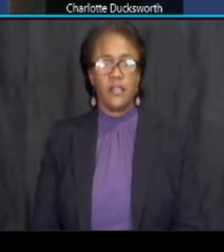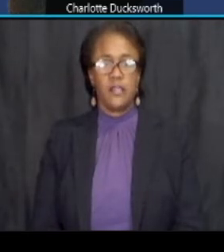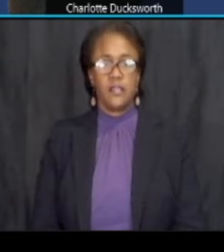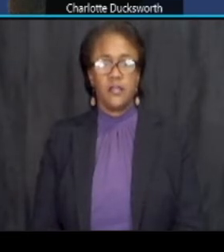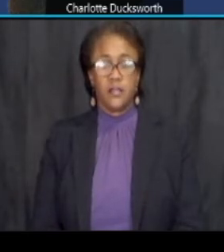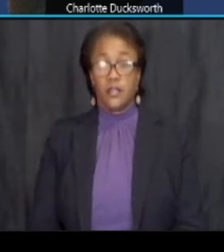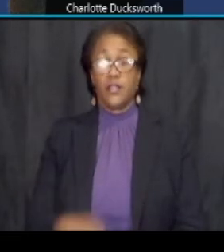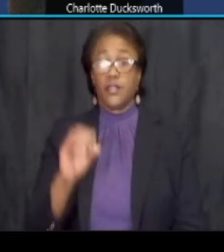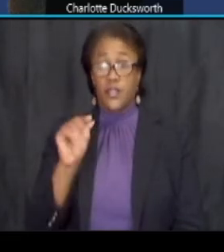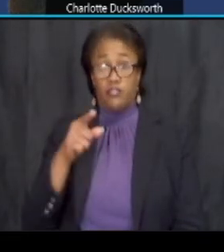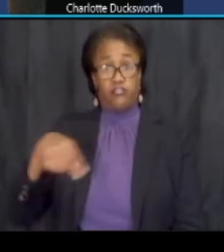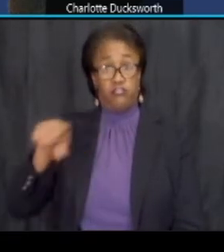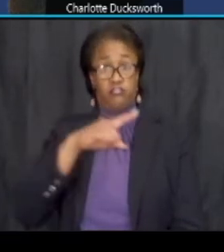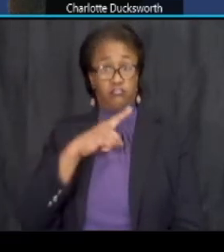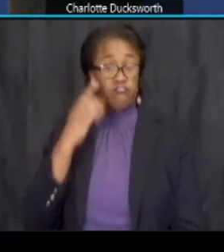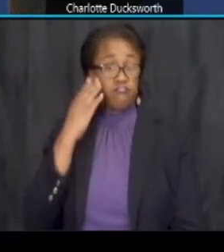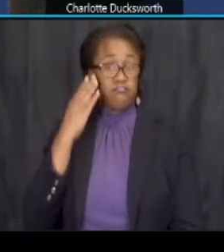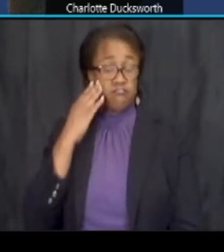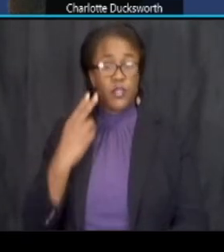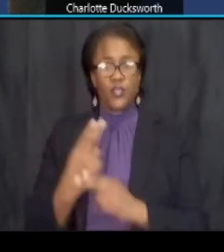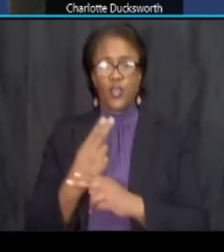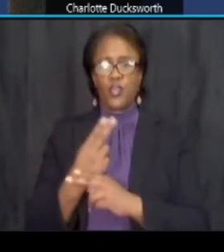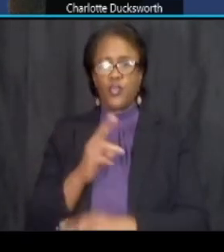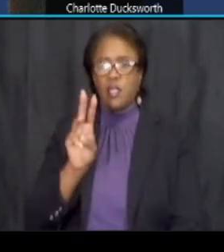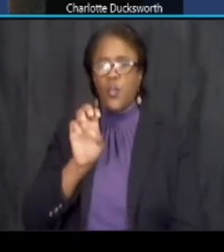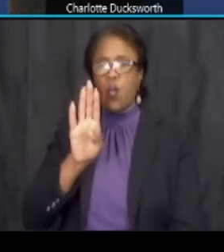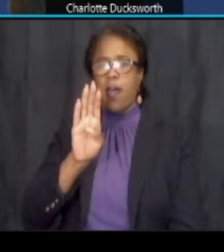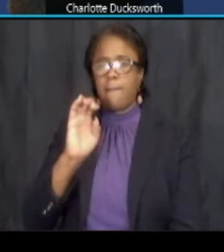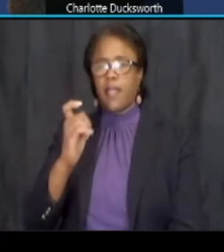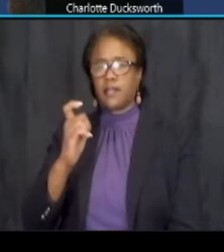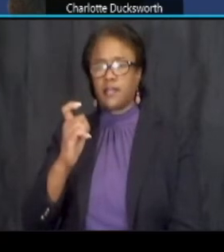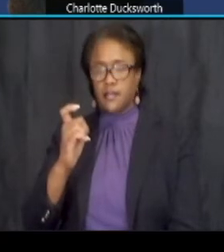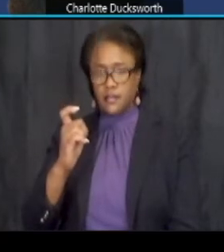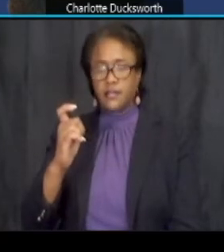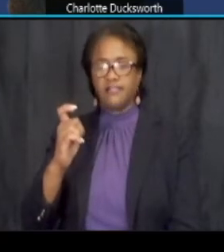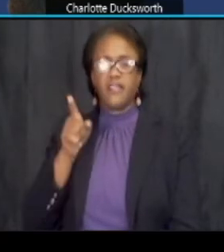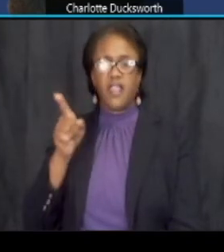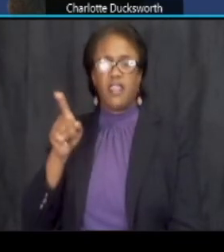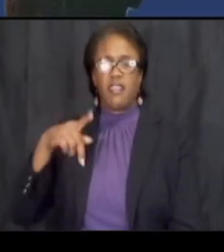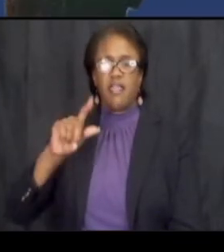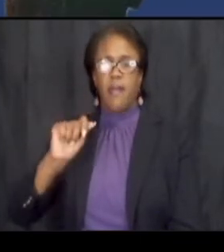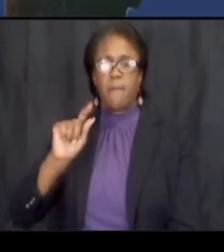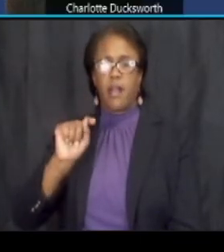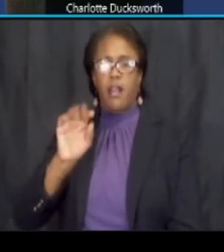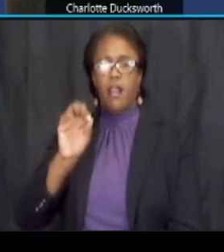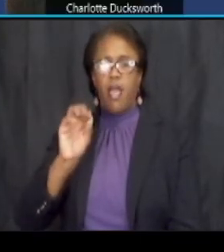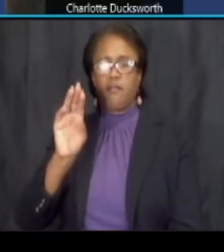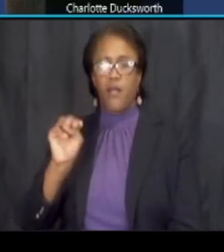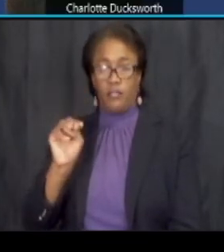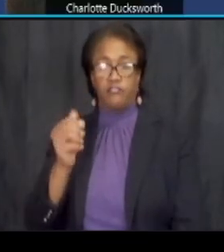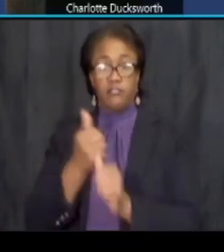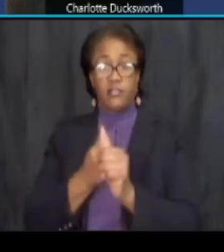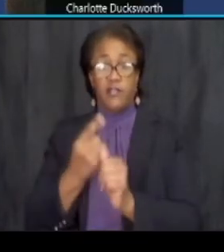so as you all are aware we're using the webex um platform and so everyone is currently on mute